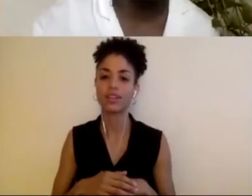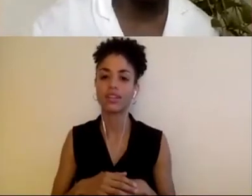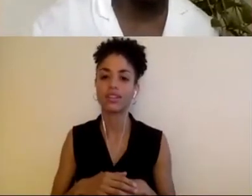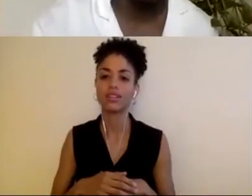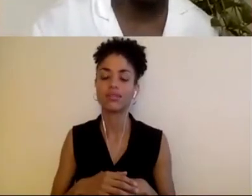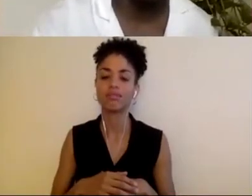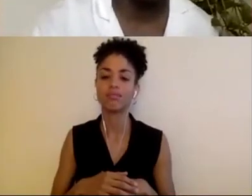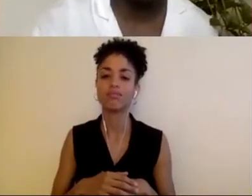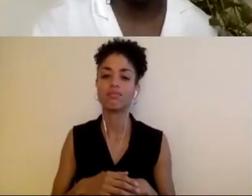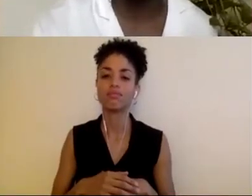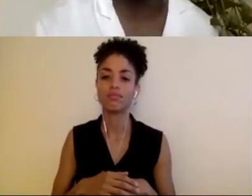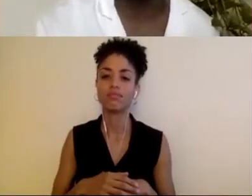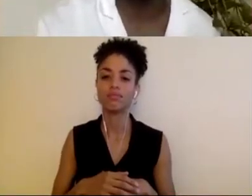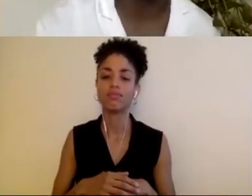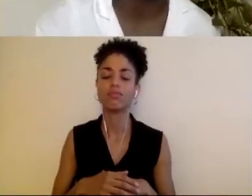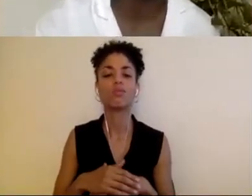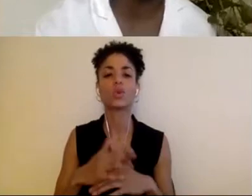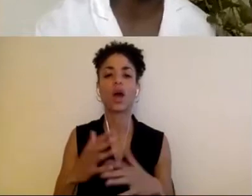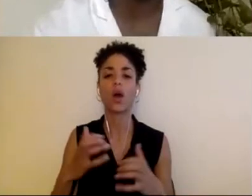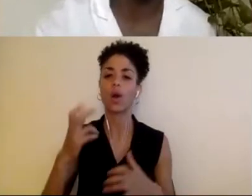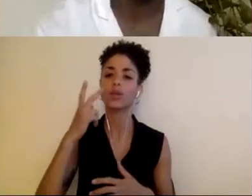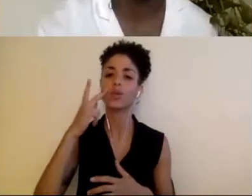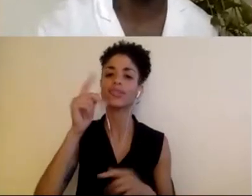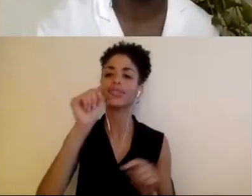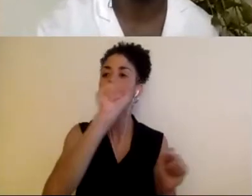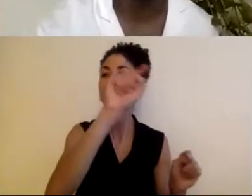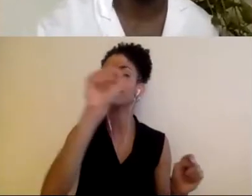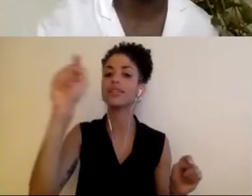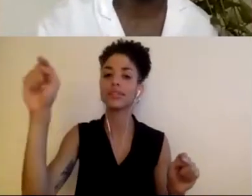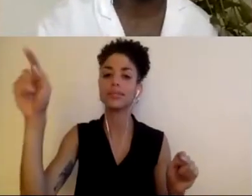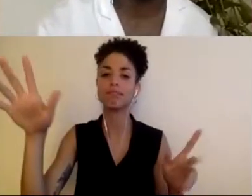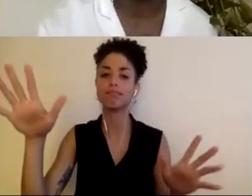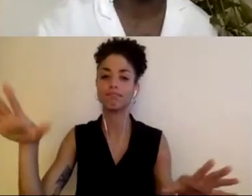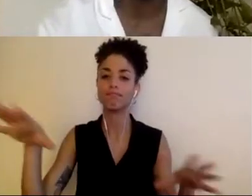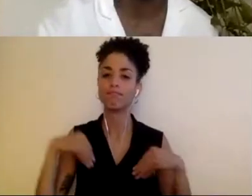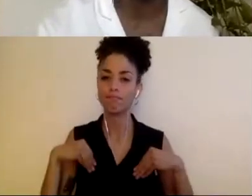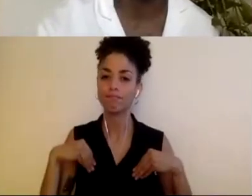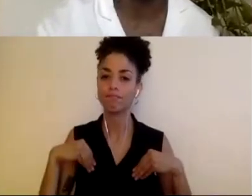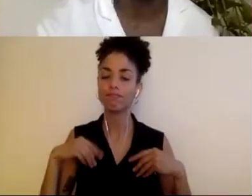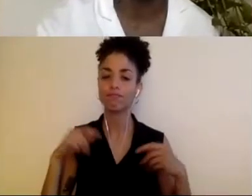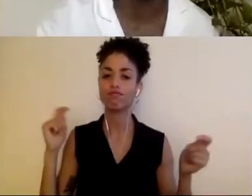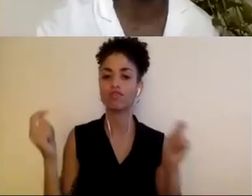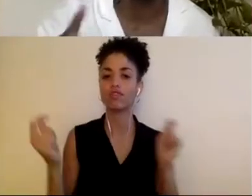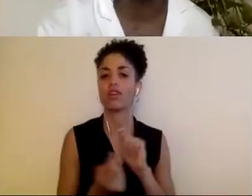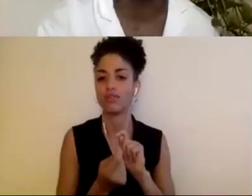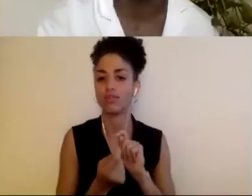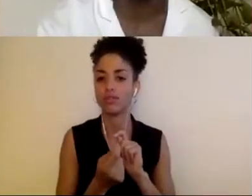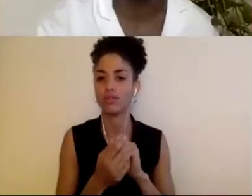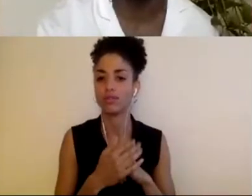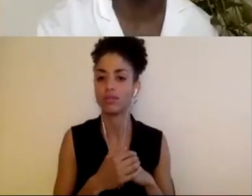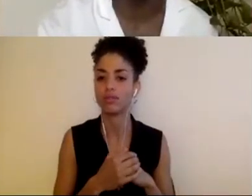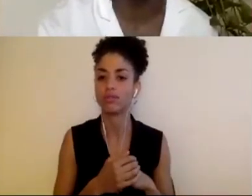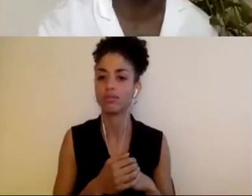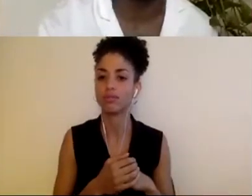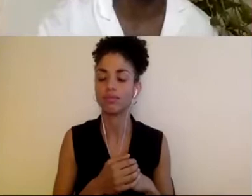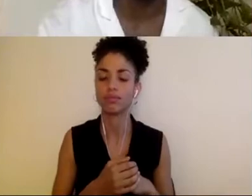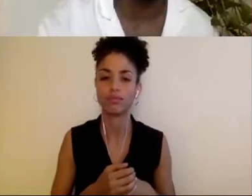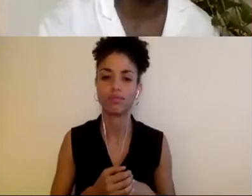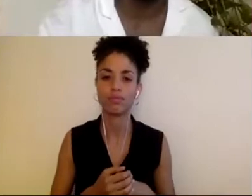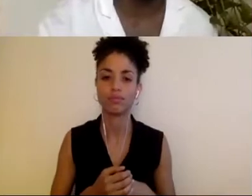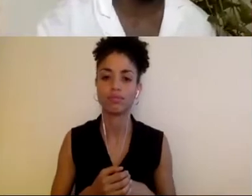see institutions take that on individually and how they see fit, knowing what's at stake.